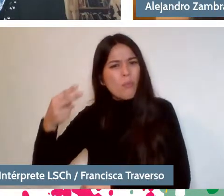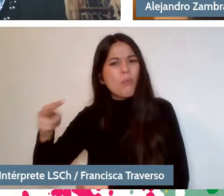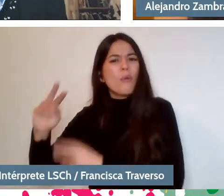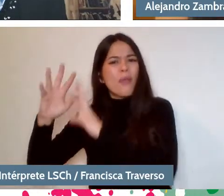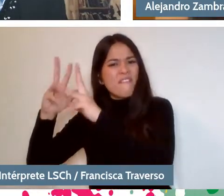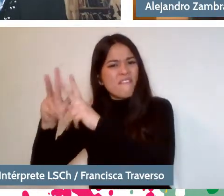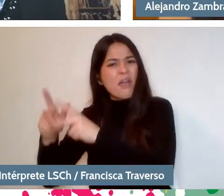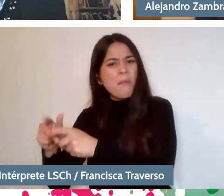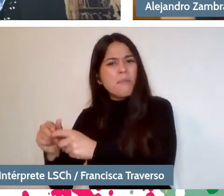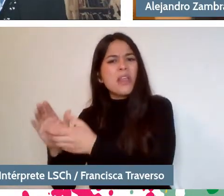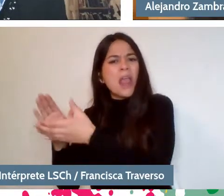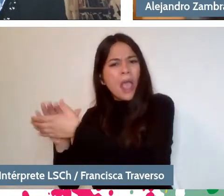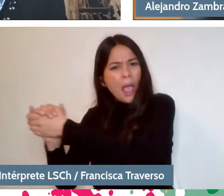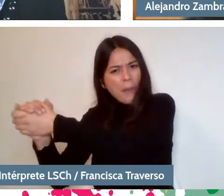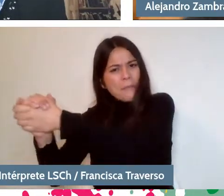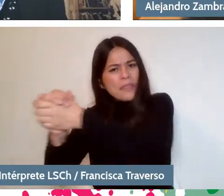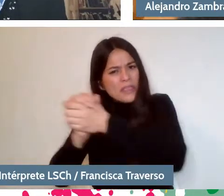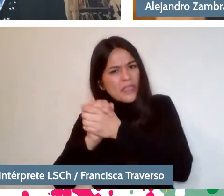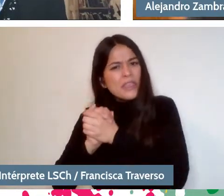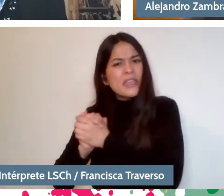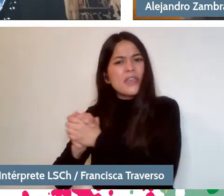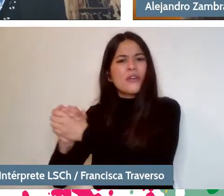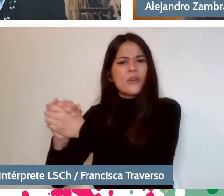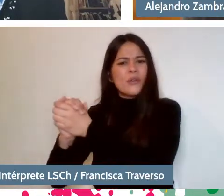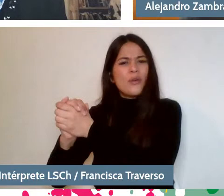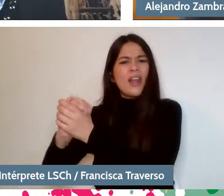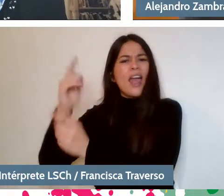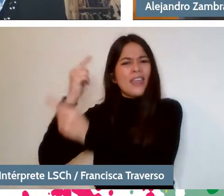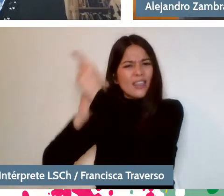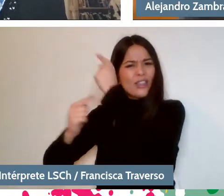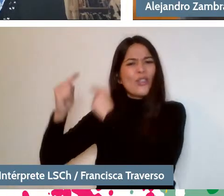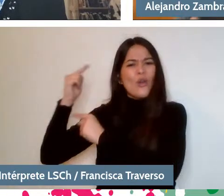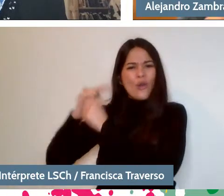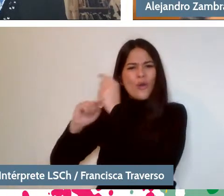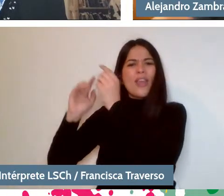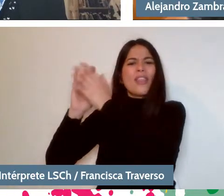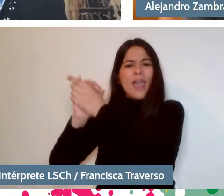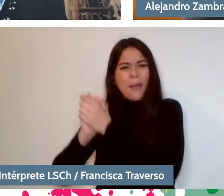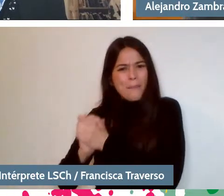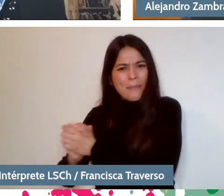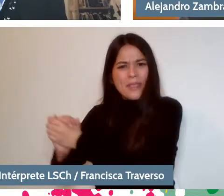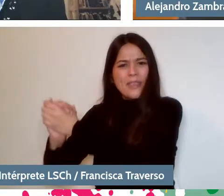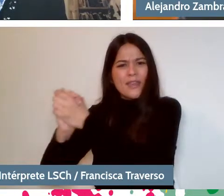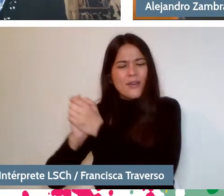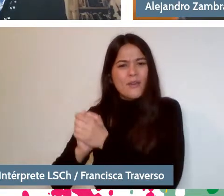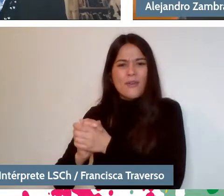that includes the stories of your friends going backwards and a political definition,